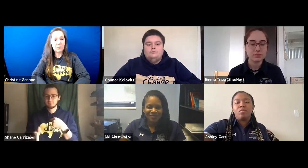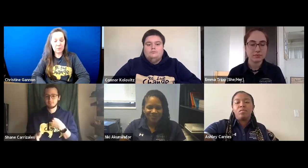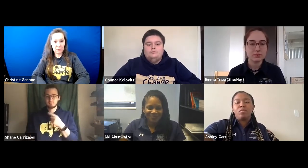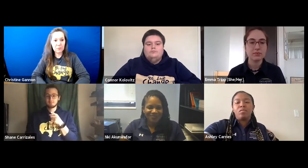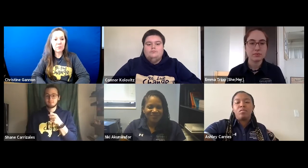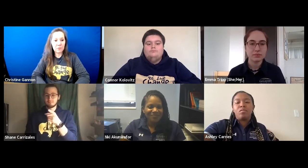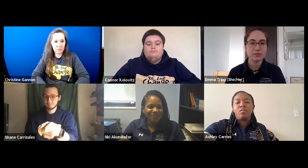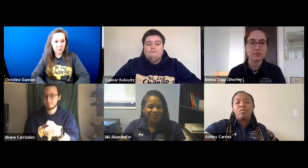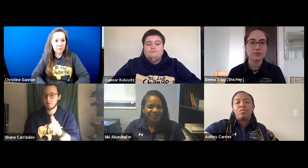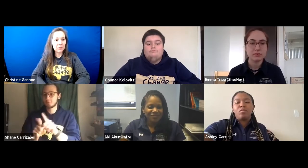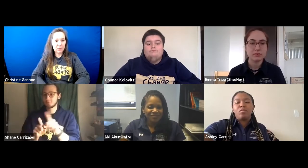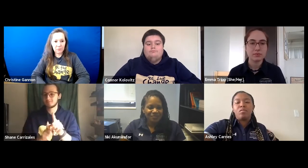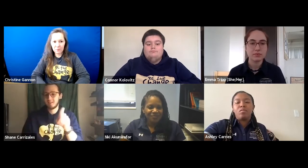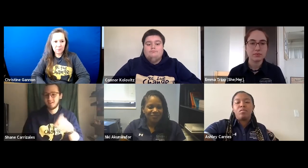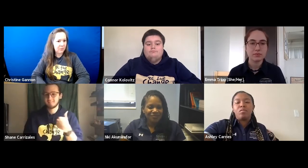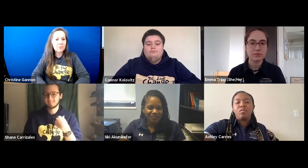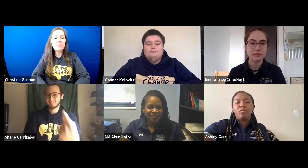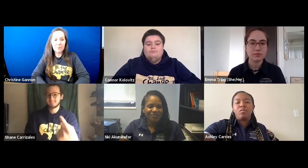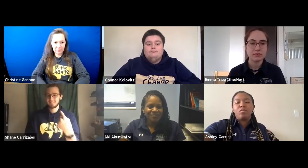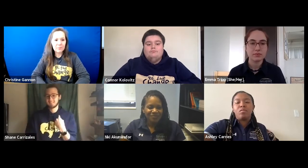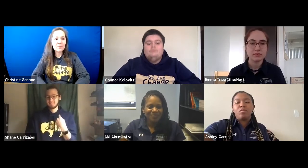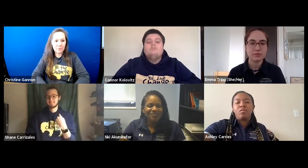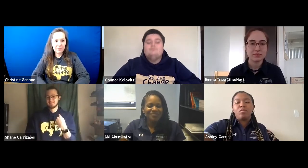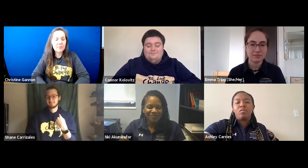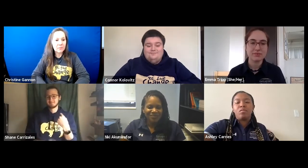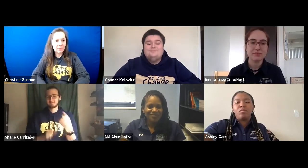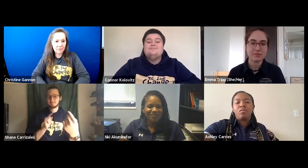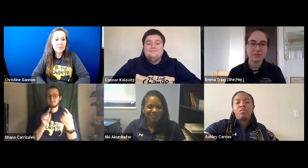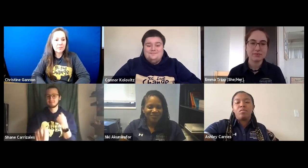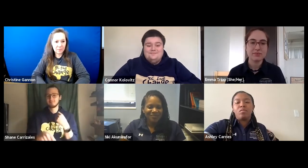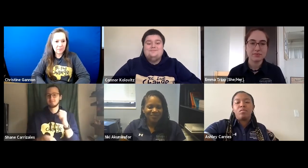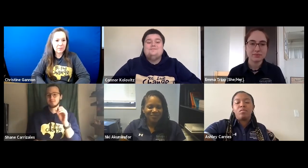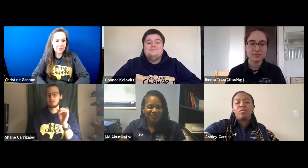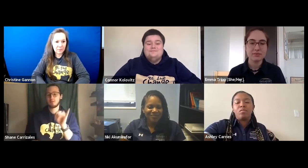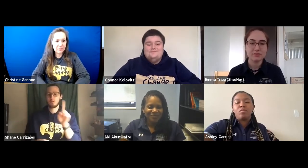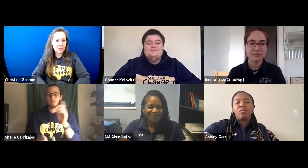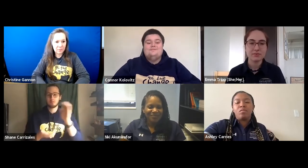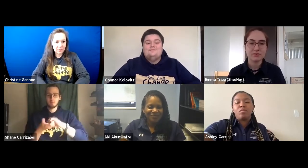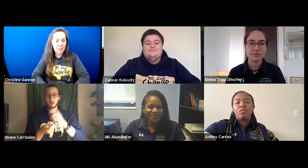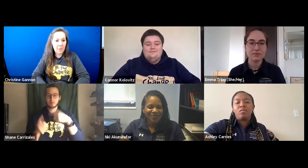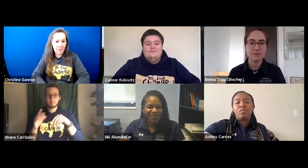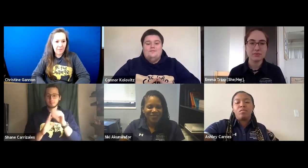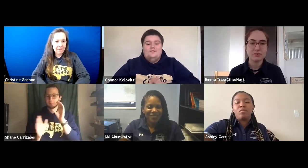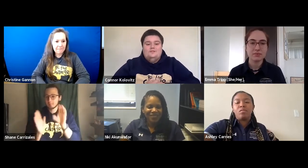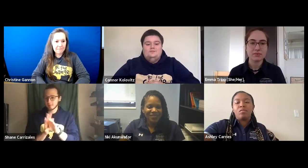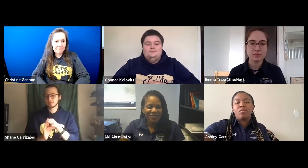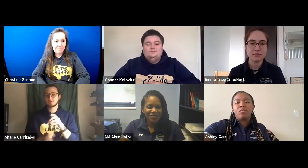Not only your relationship with the other person but their relationship with you as well That's where the partnership comes into the picture.